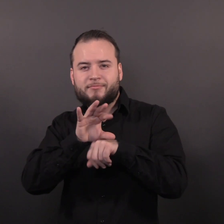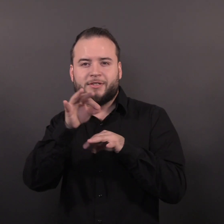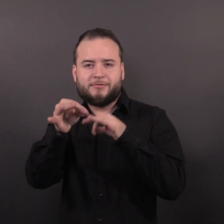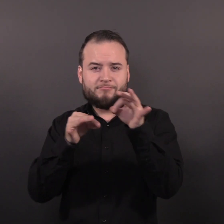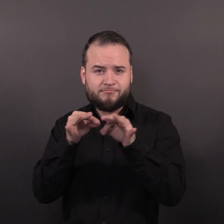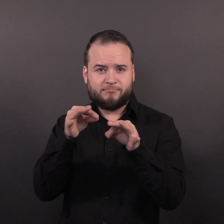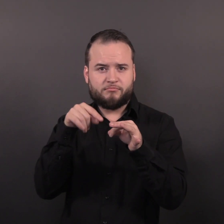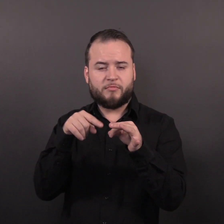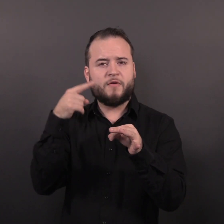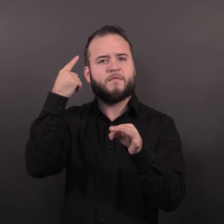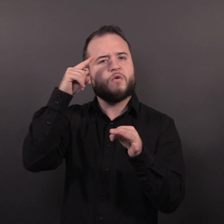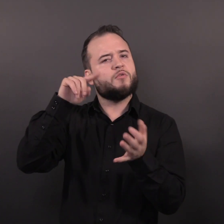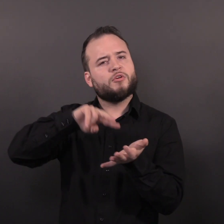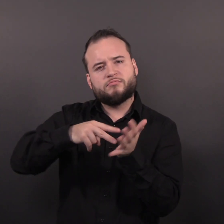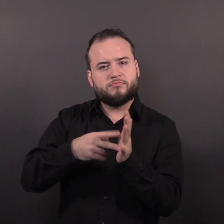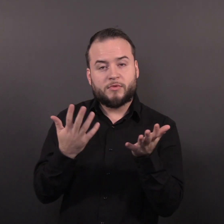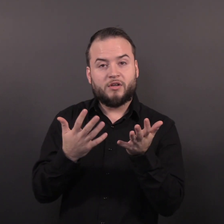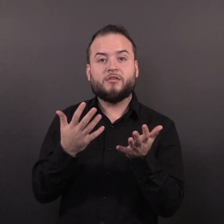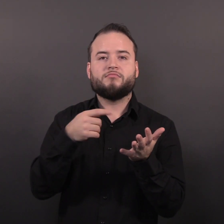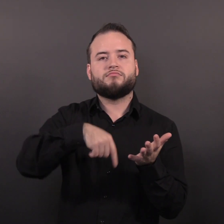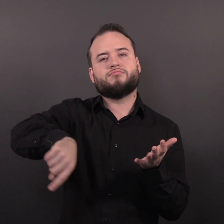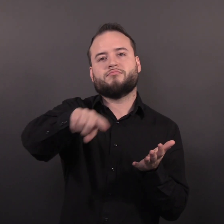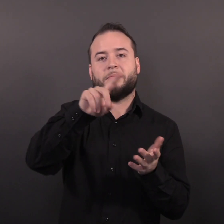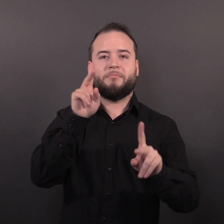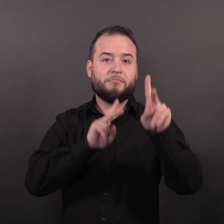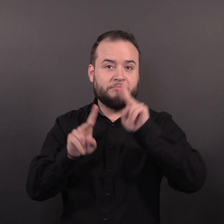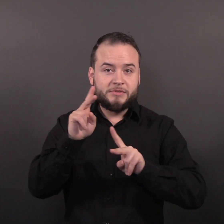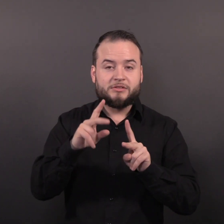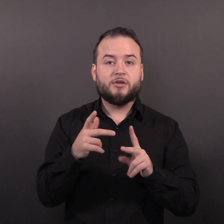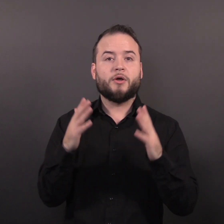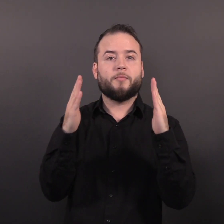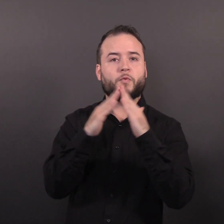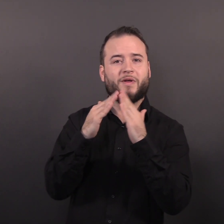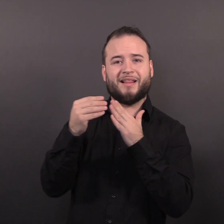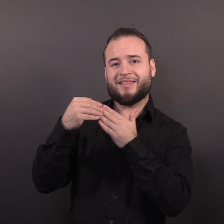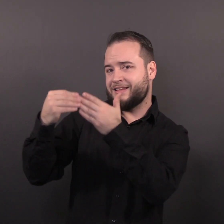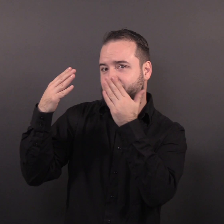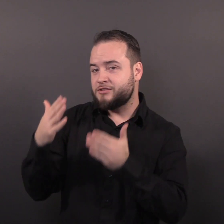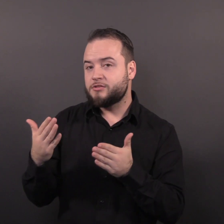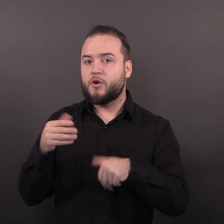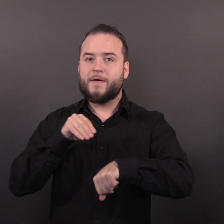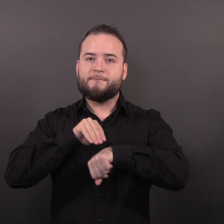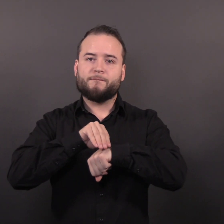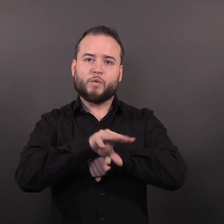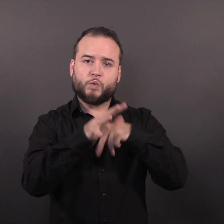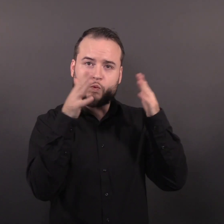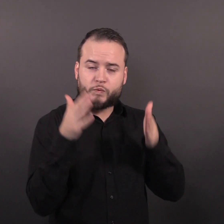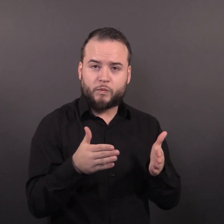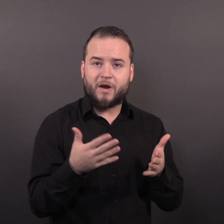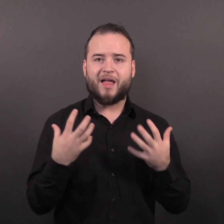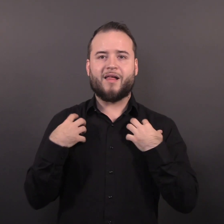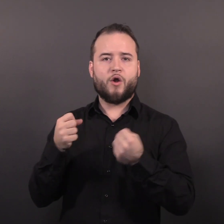The advice in this document is intended for use by individuals, community leaders, influencers,